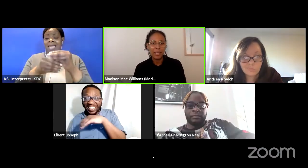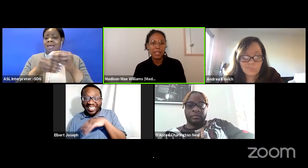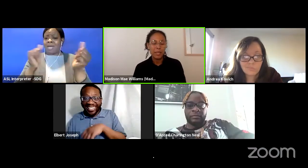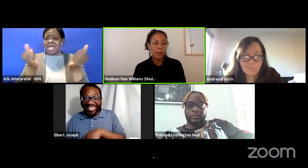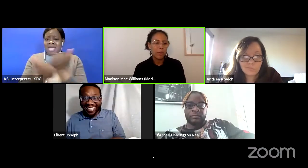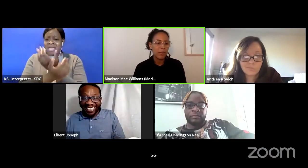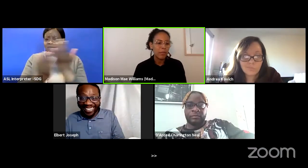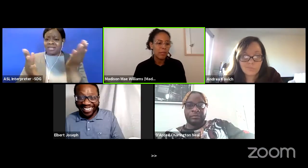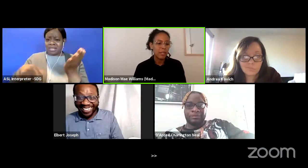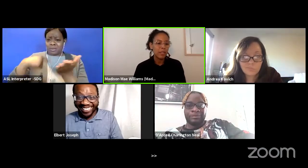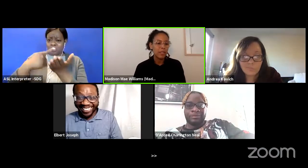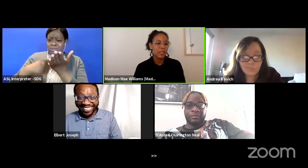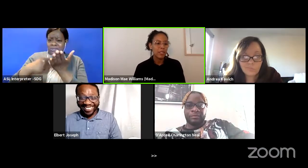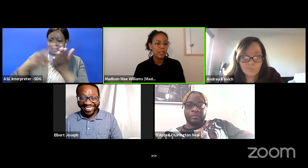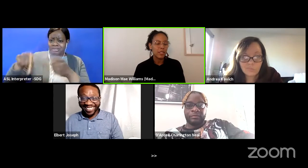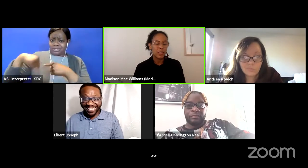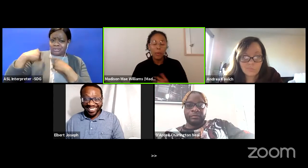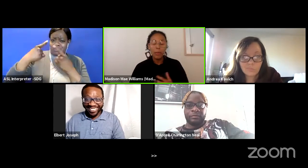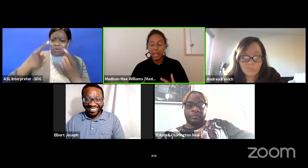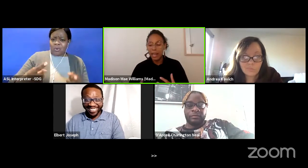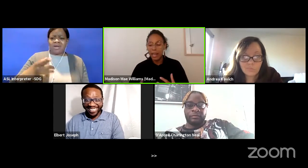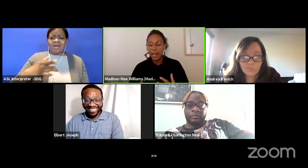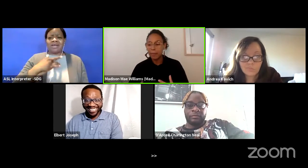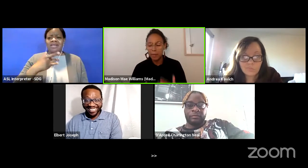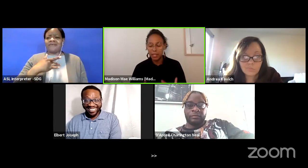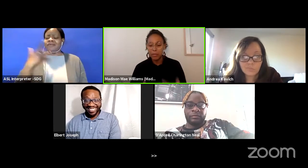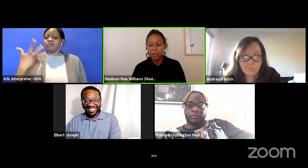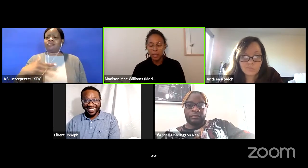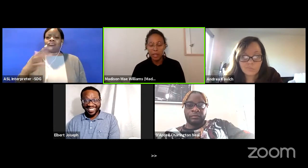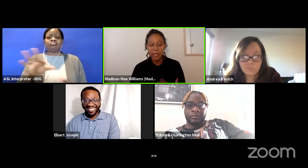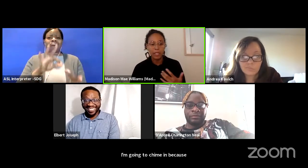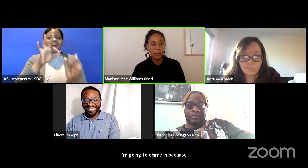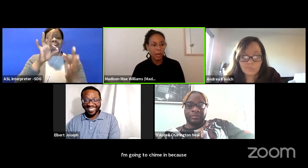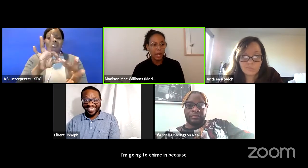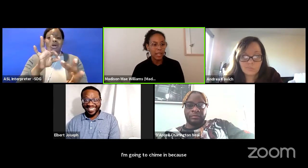in this moment feels so timely, especially in regards to the ways